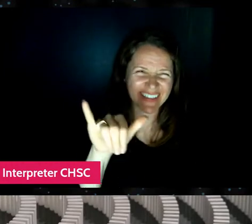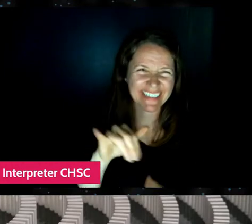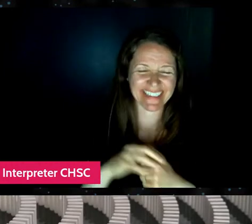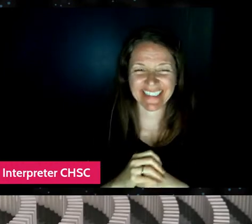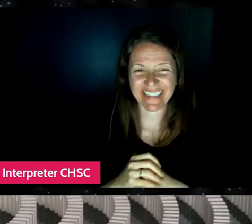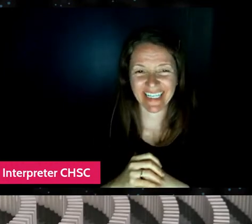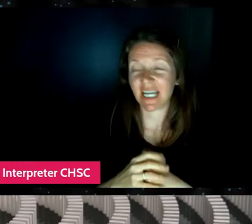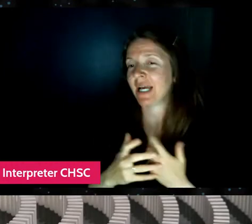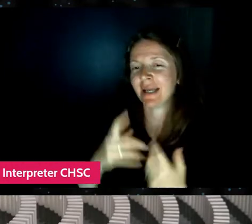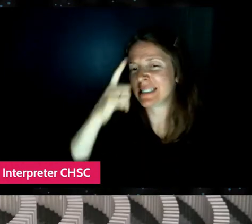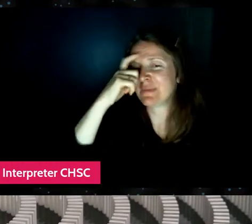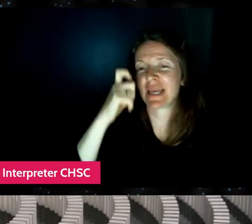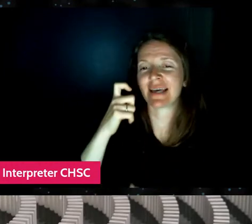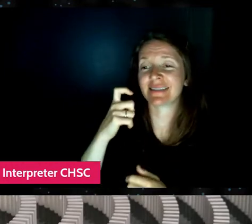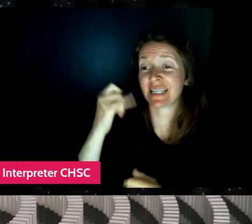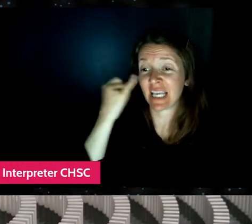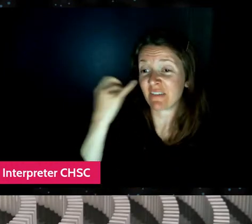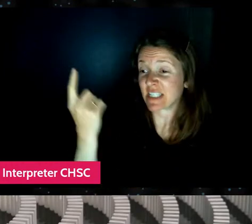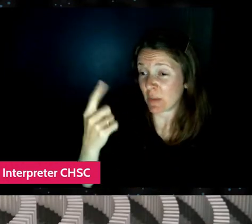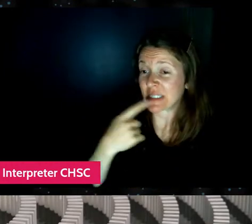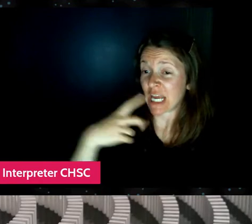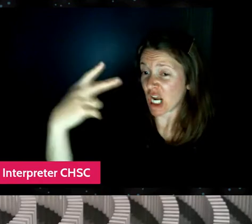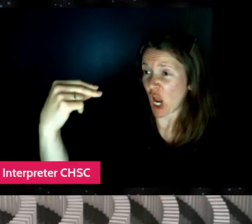It's 'cause whenever anybody says, no, I just ignore them.